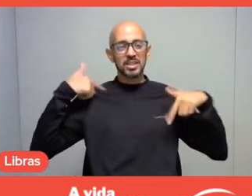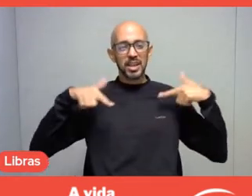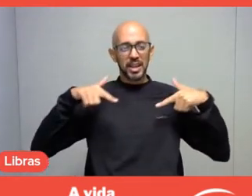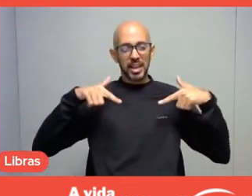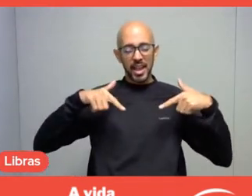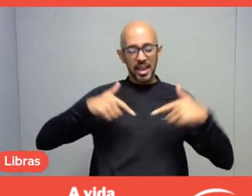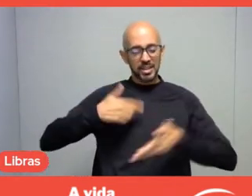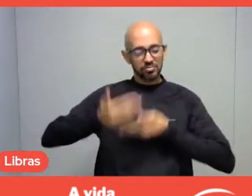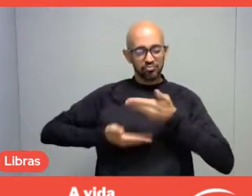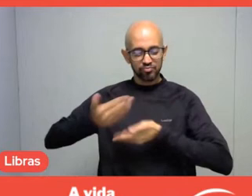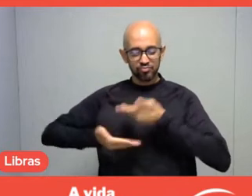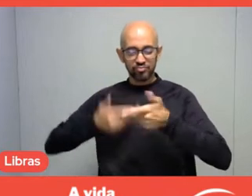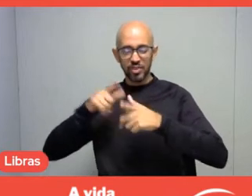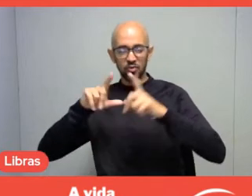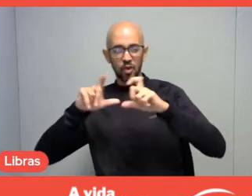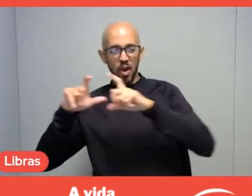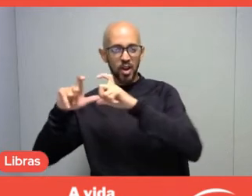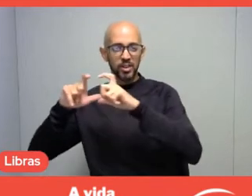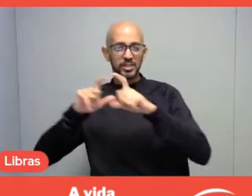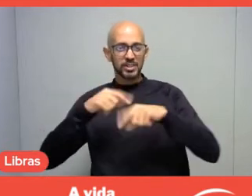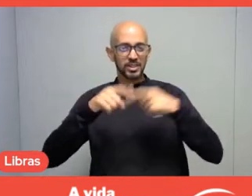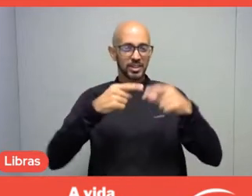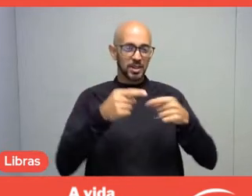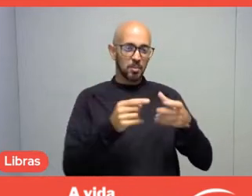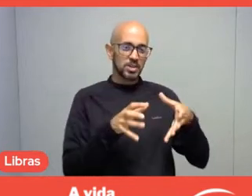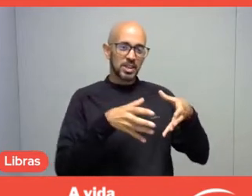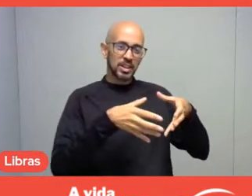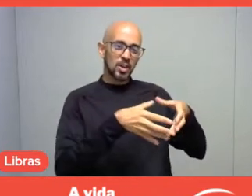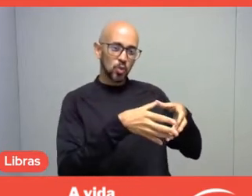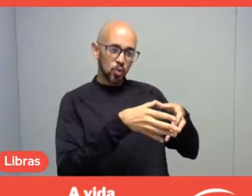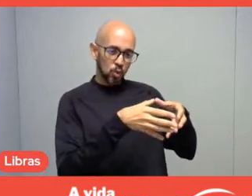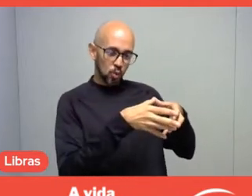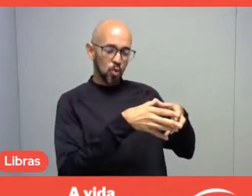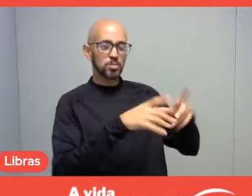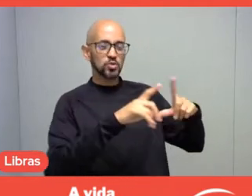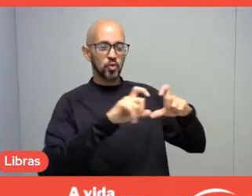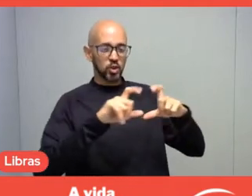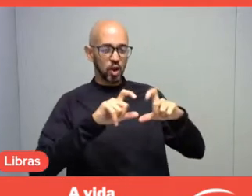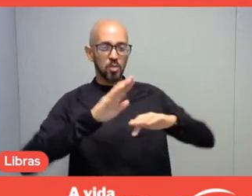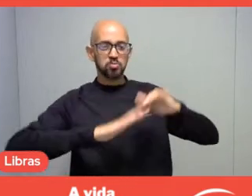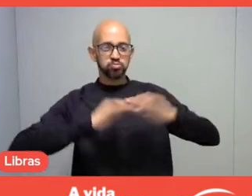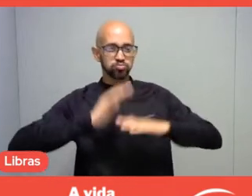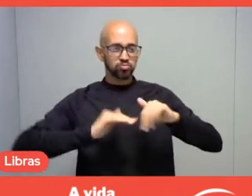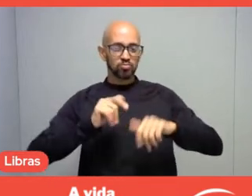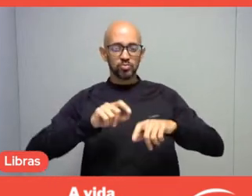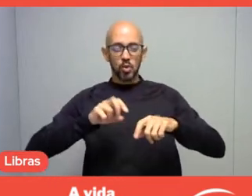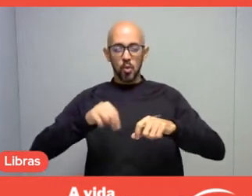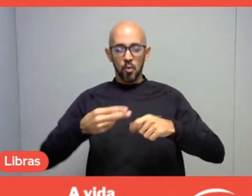in a little while they become part of a club of photographers, that is, they expand their friendship circle,